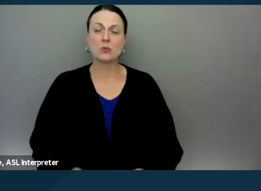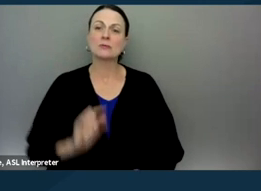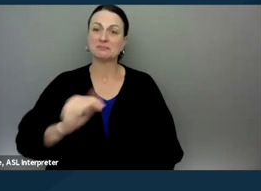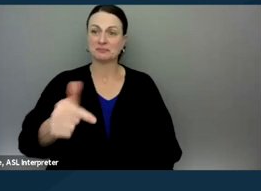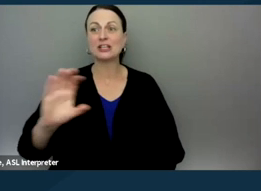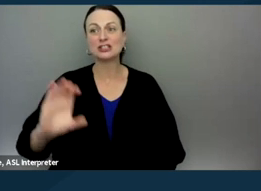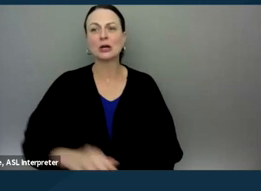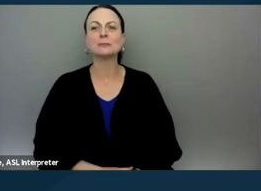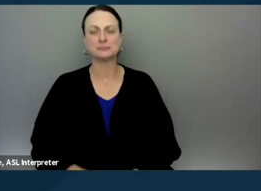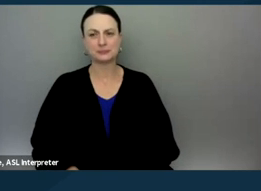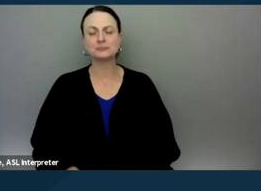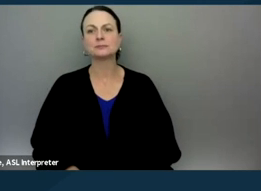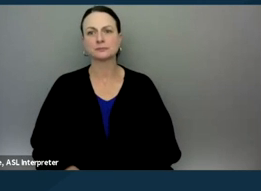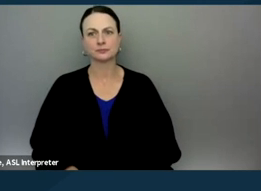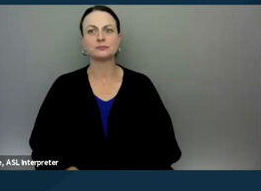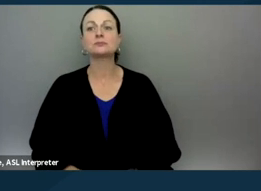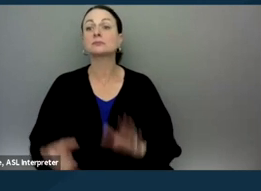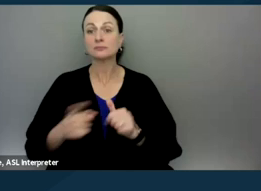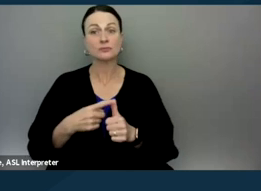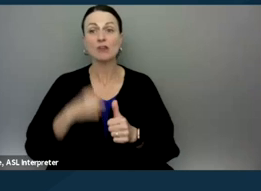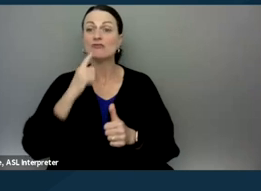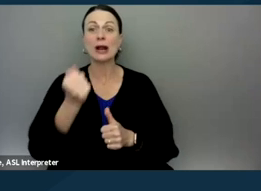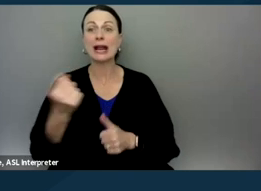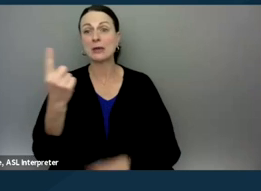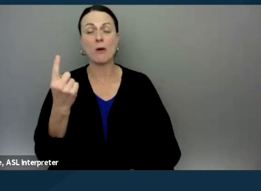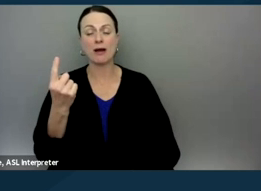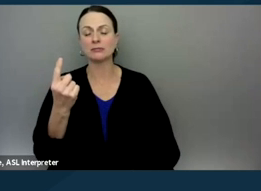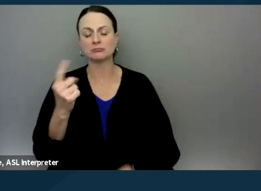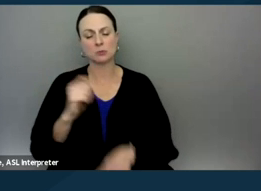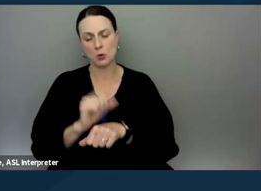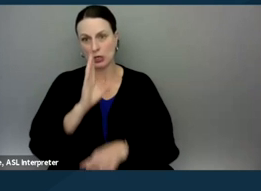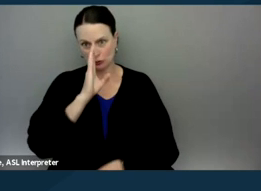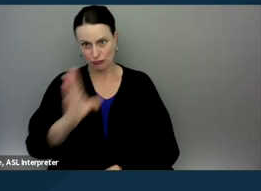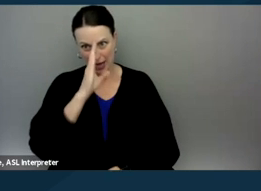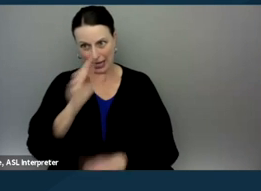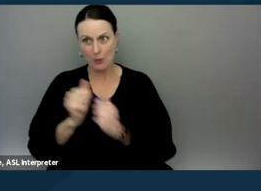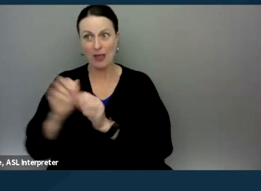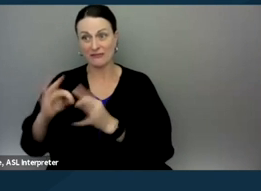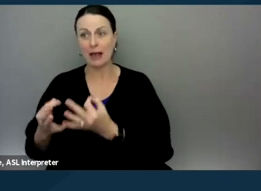Yeah, so, you know, first of all, for anyone who works directly with families like we do,